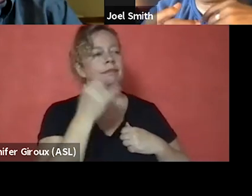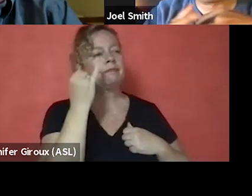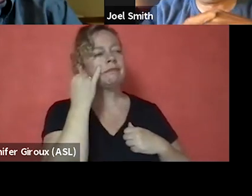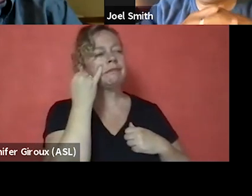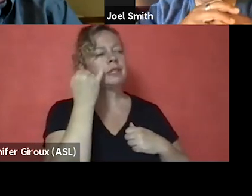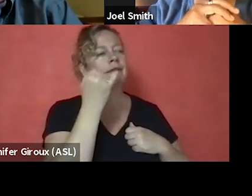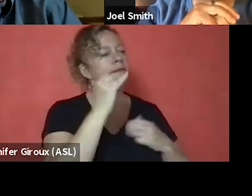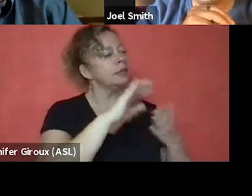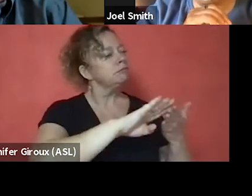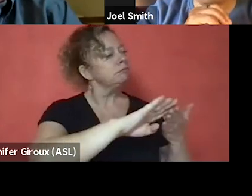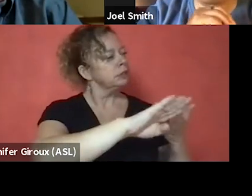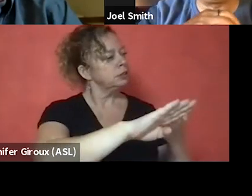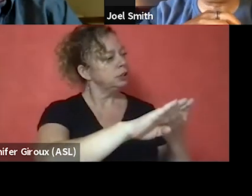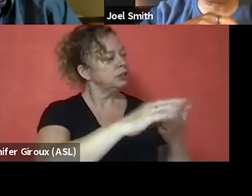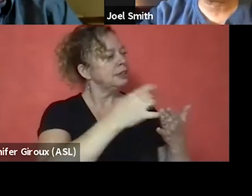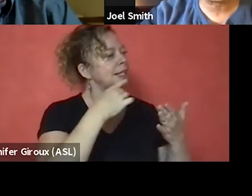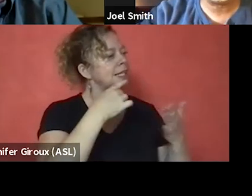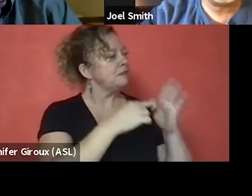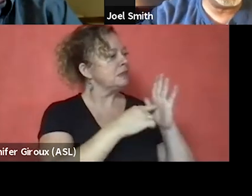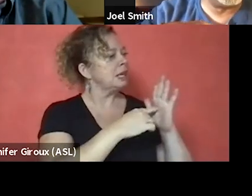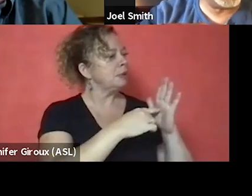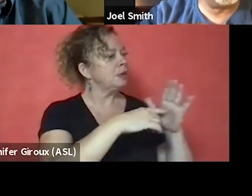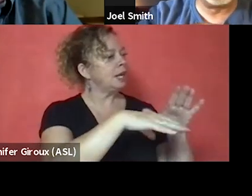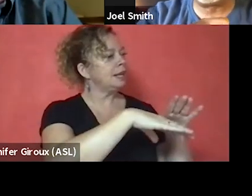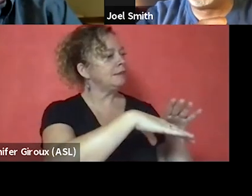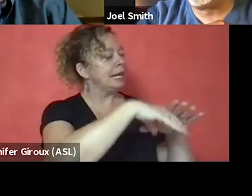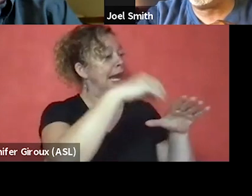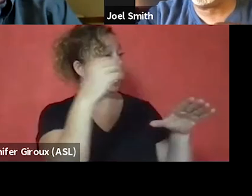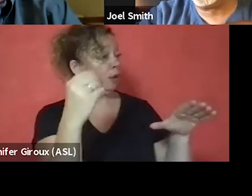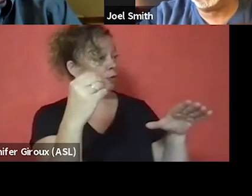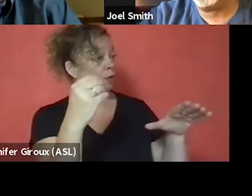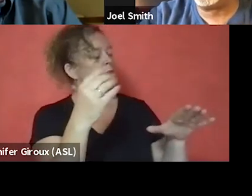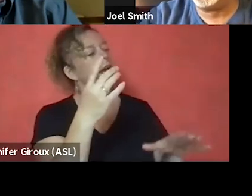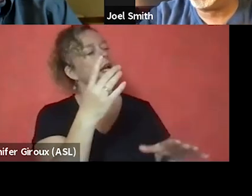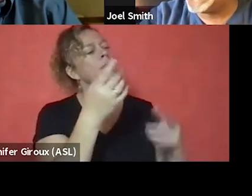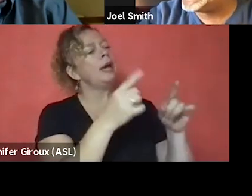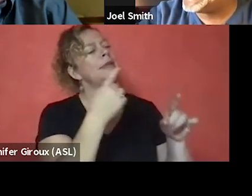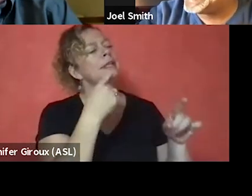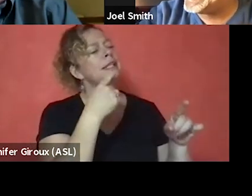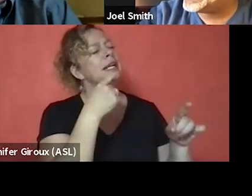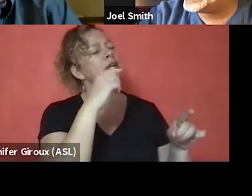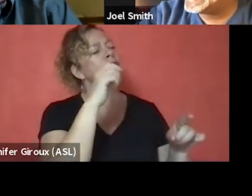let's say you're getting ready to get out DTSC and you happen to a platoon sergeant there